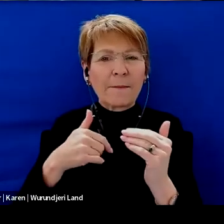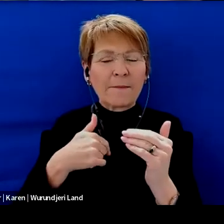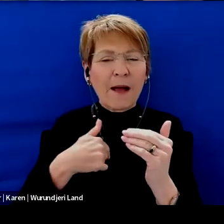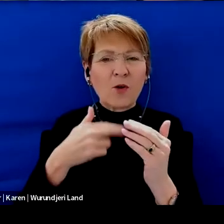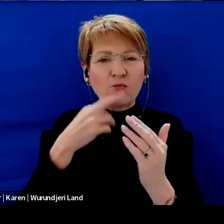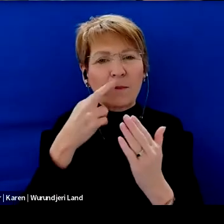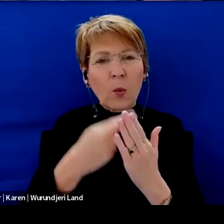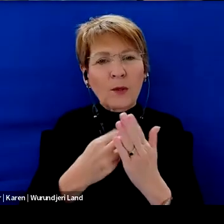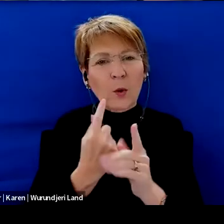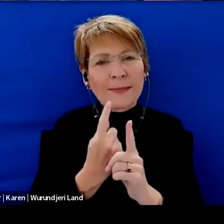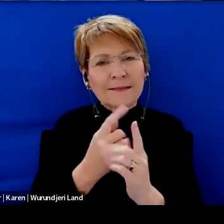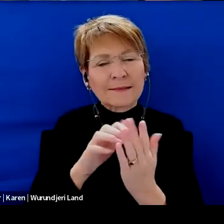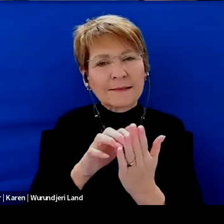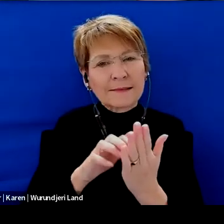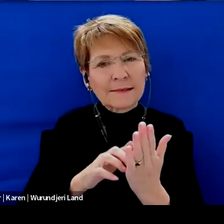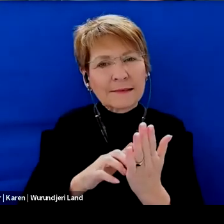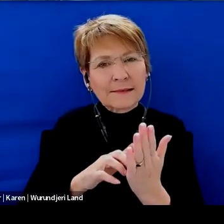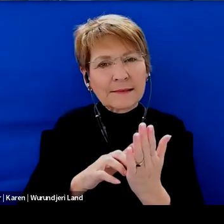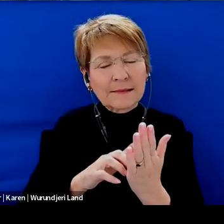So I used to get comments around.